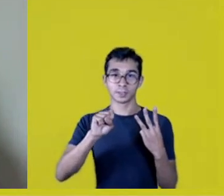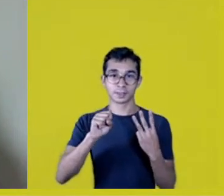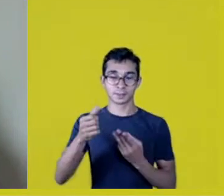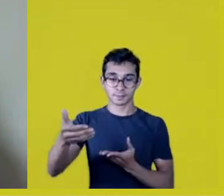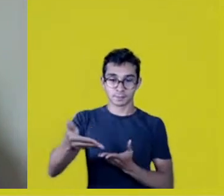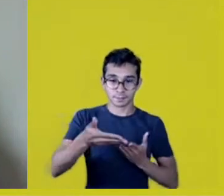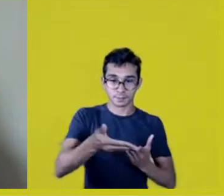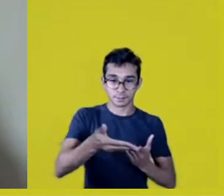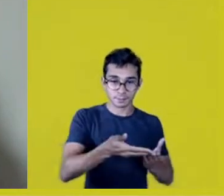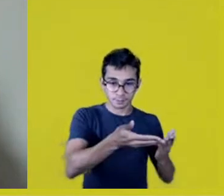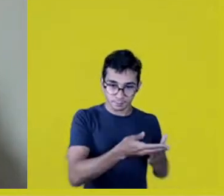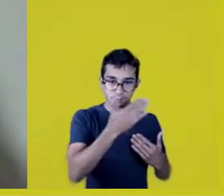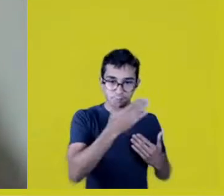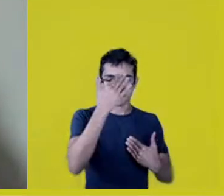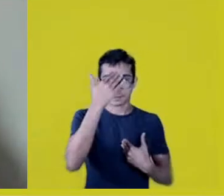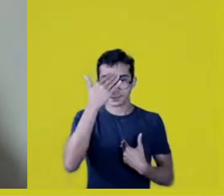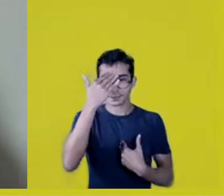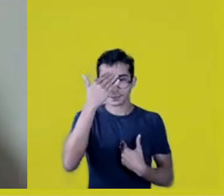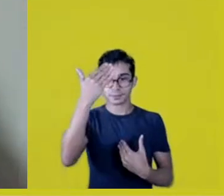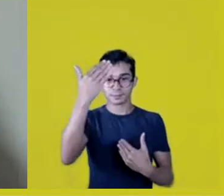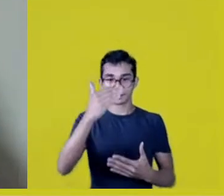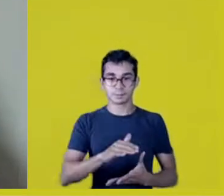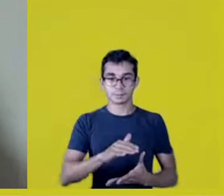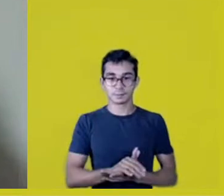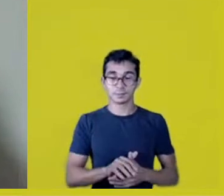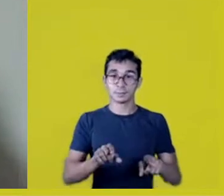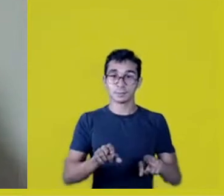you too, Maria Thaís, and all the staff,